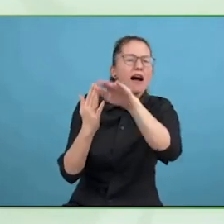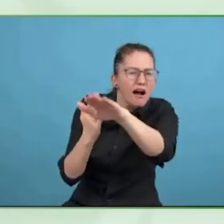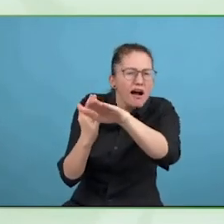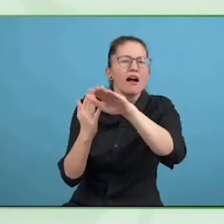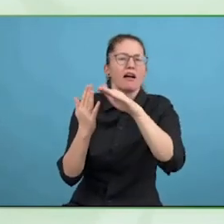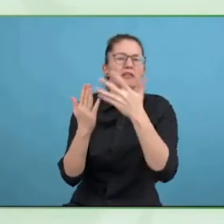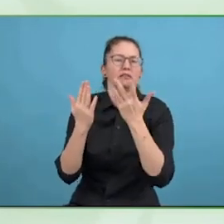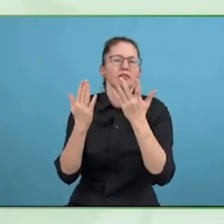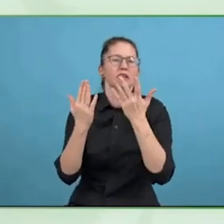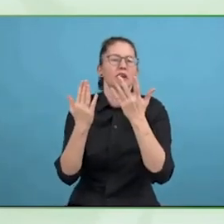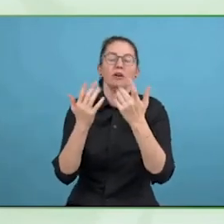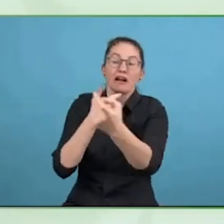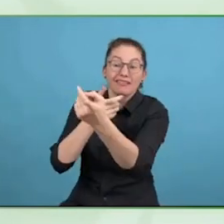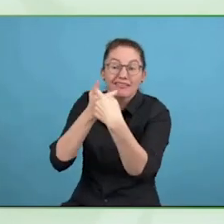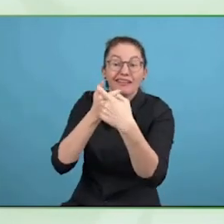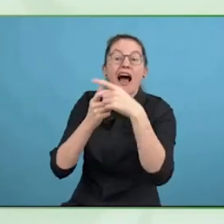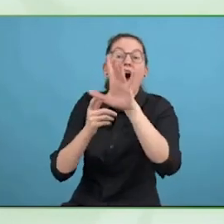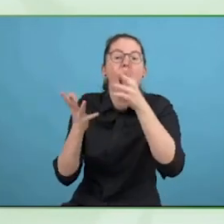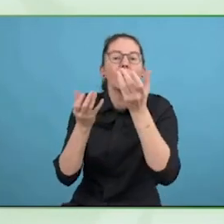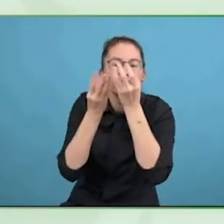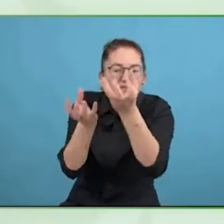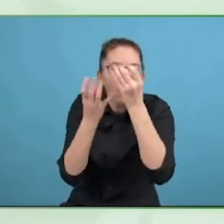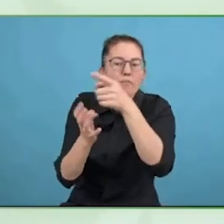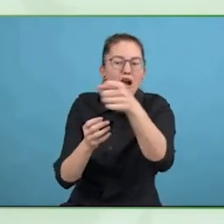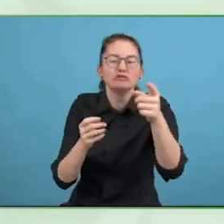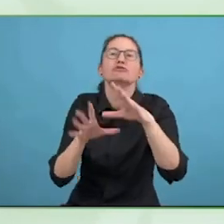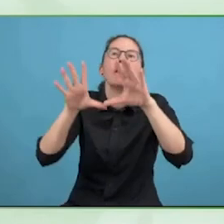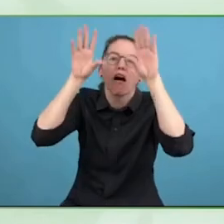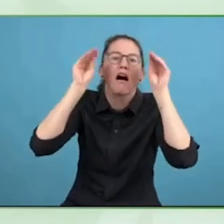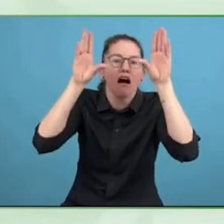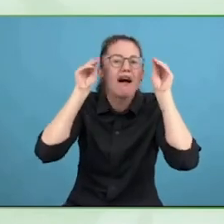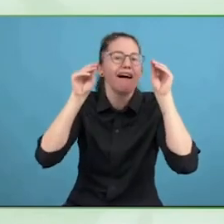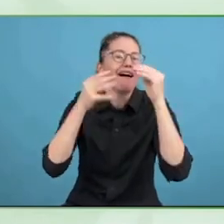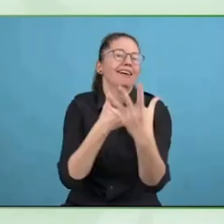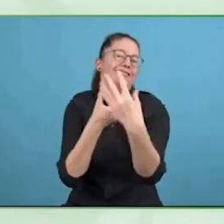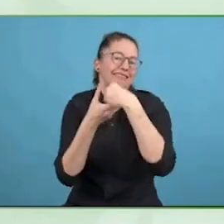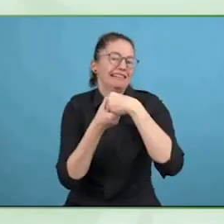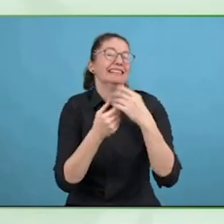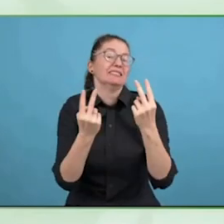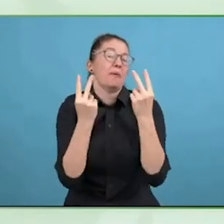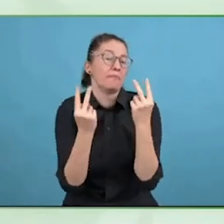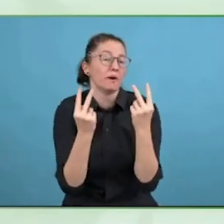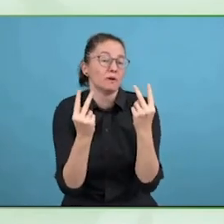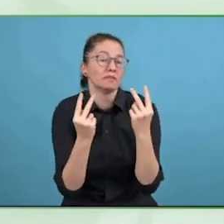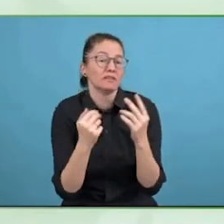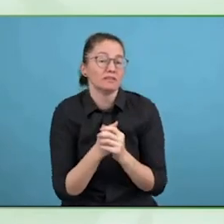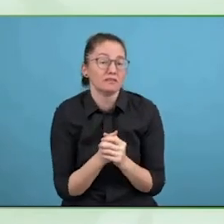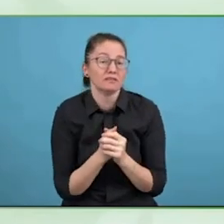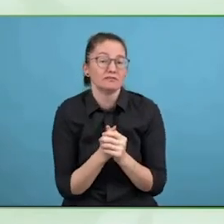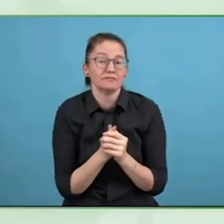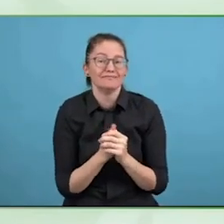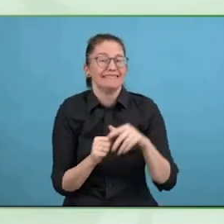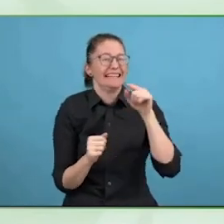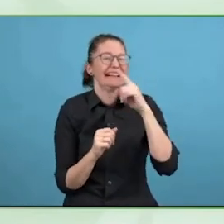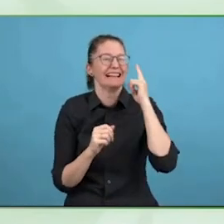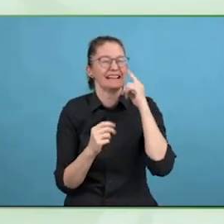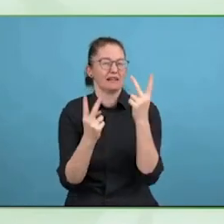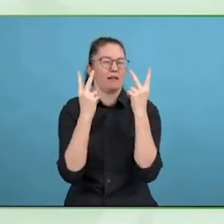have really good data but we can use that and we can also as the